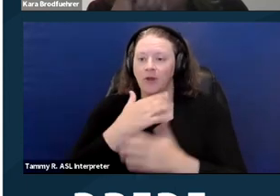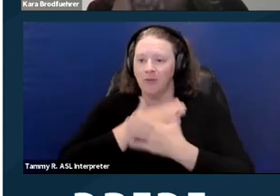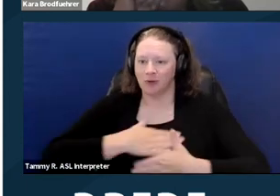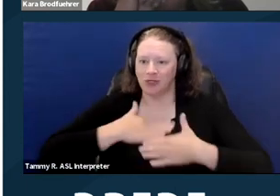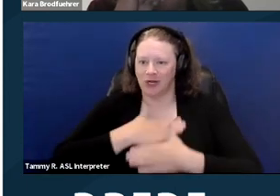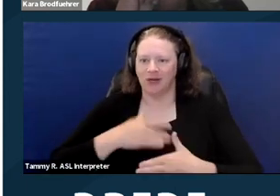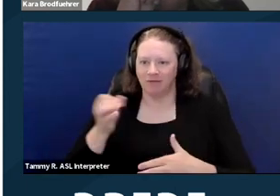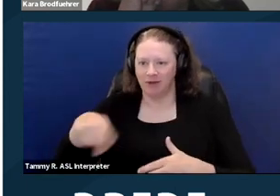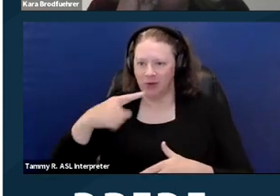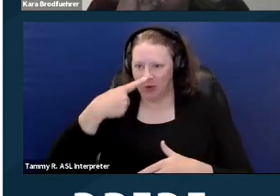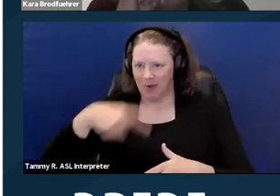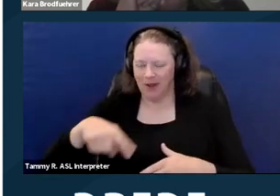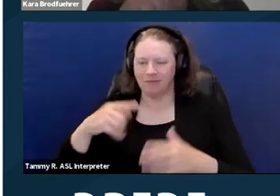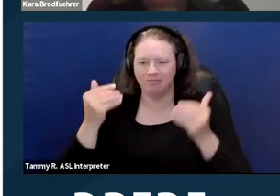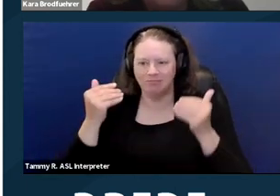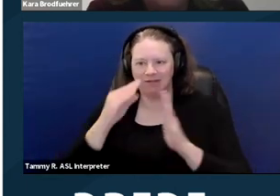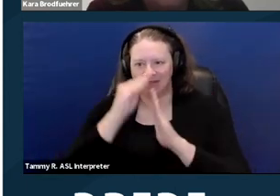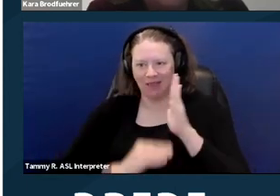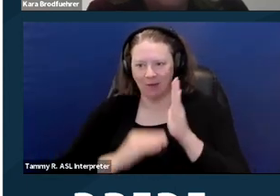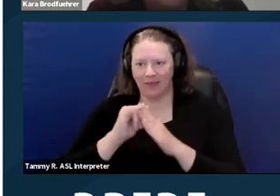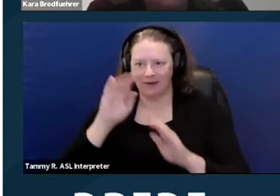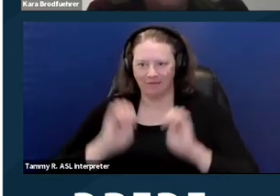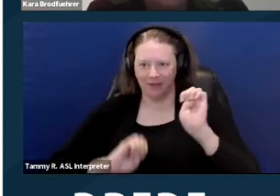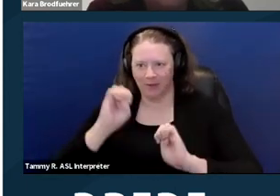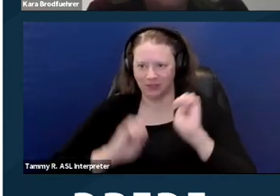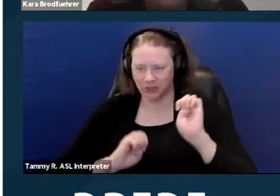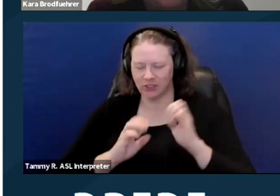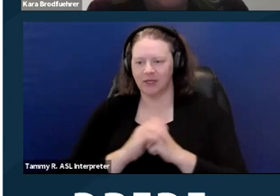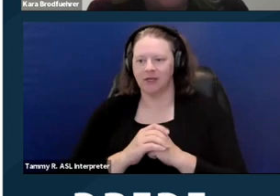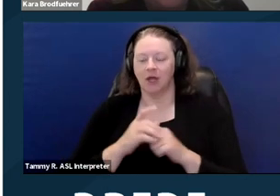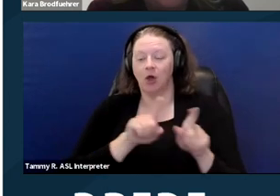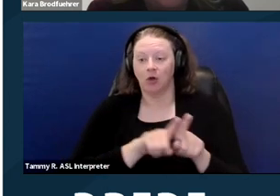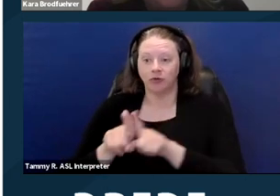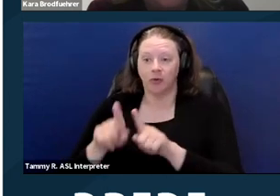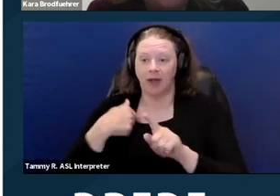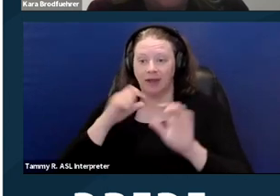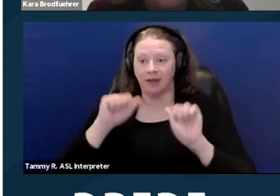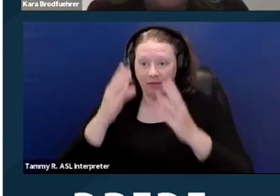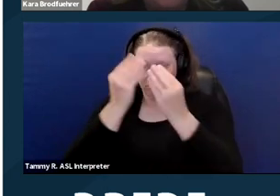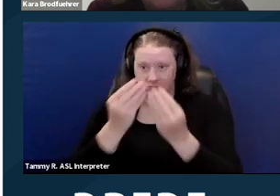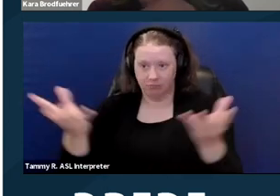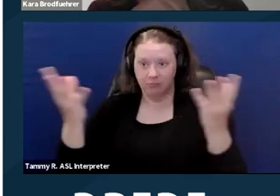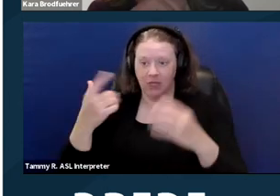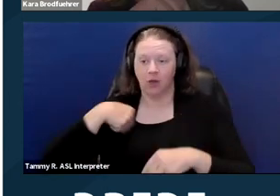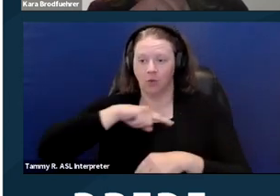if you would fill out that evaluation. I can also let people know that we're doing trainings